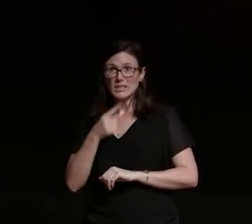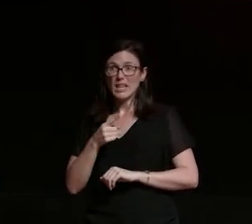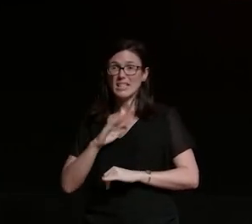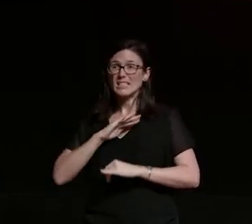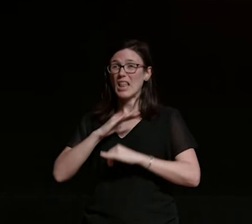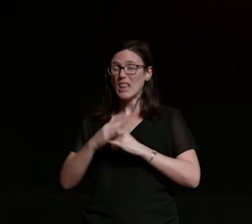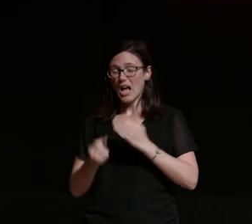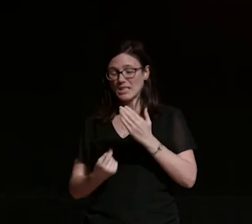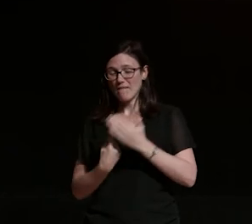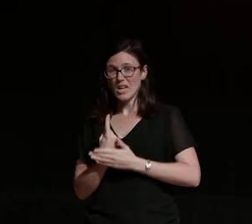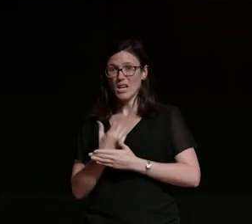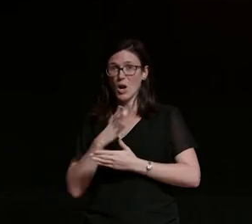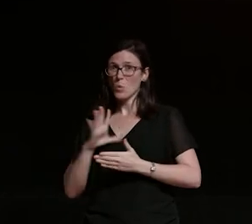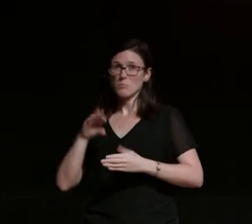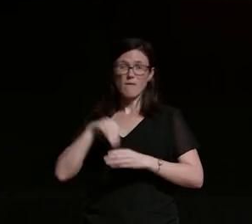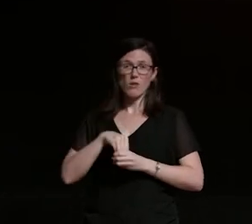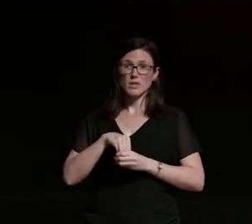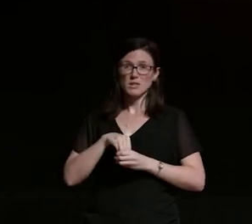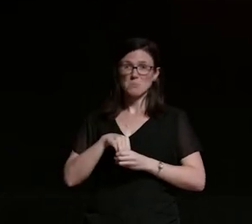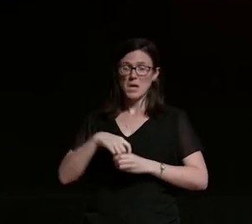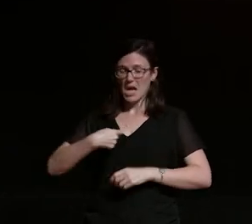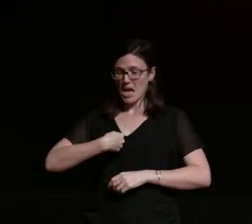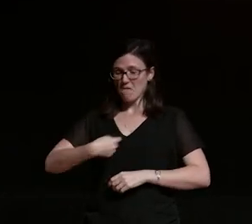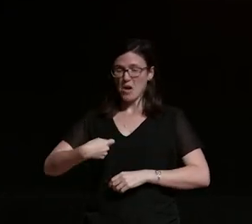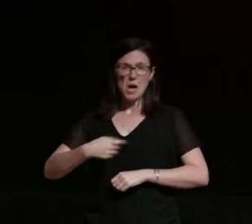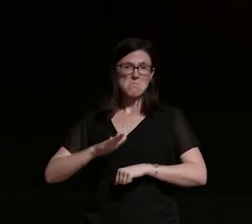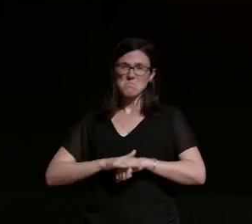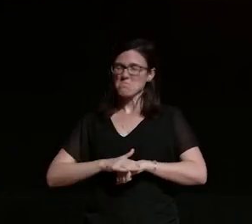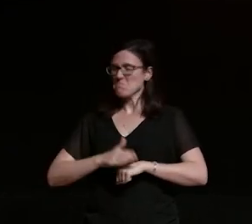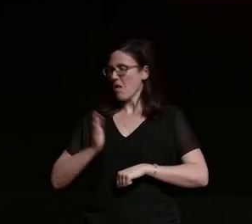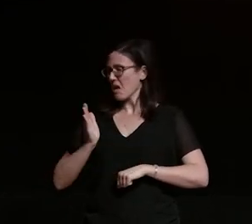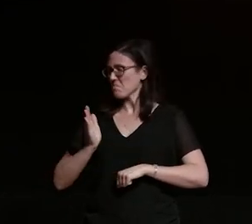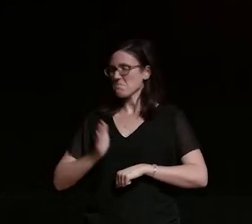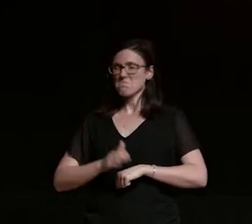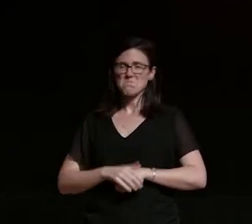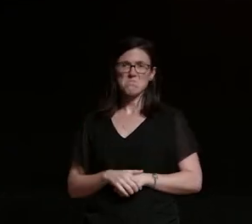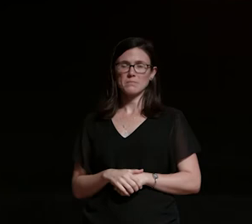no need to invite them going forward so my brother myself my grandparents i think my